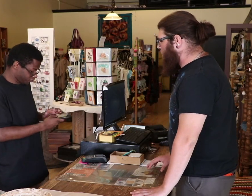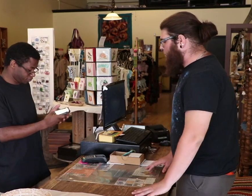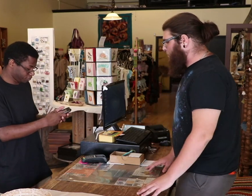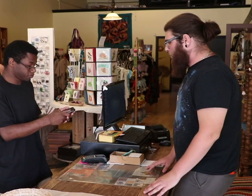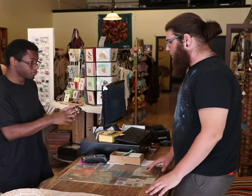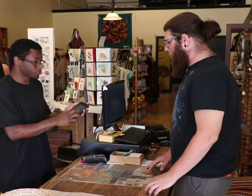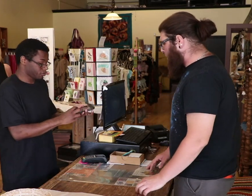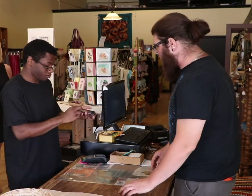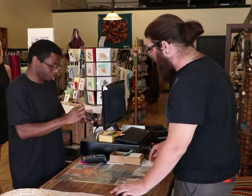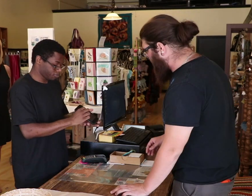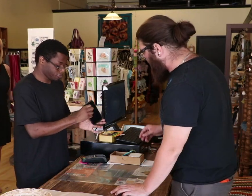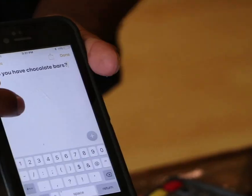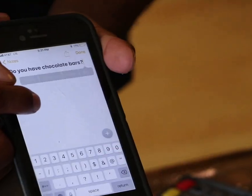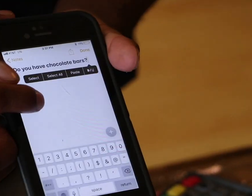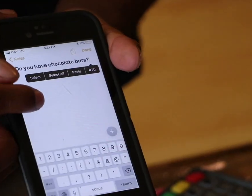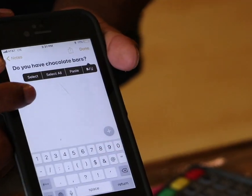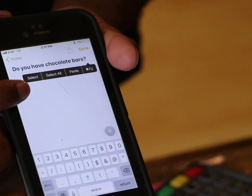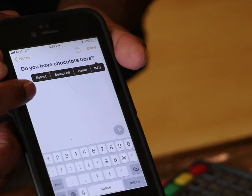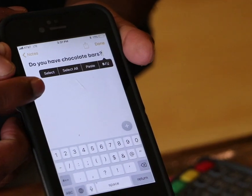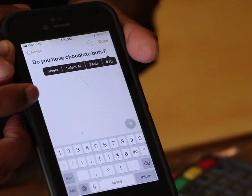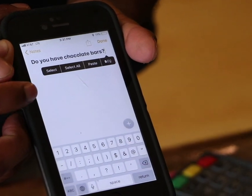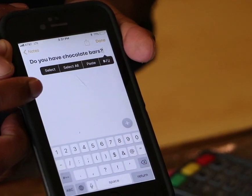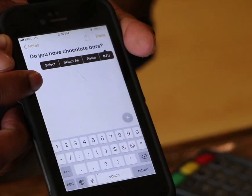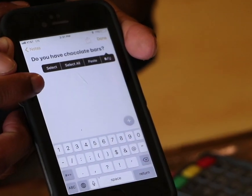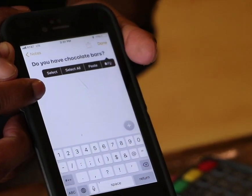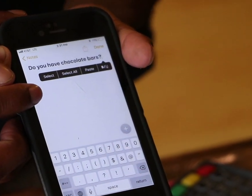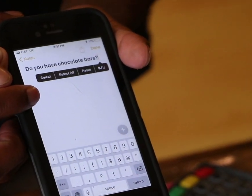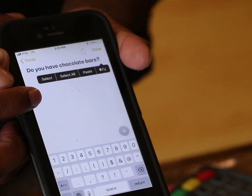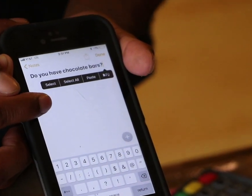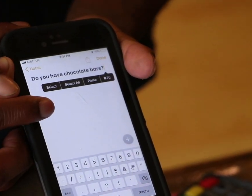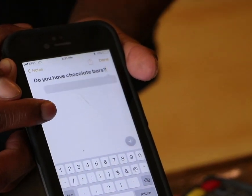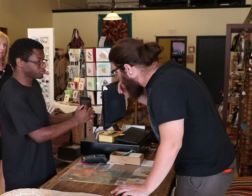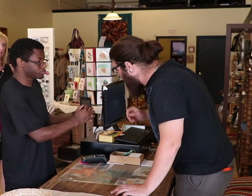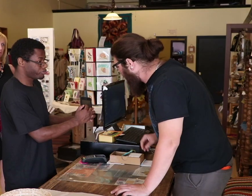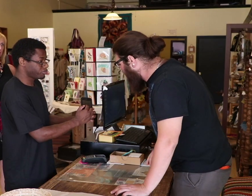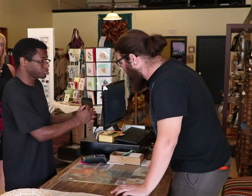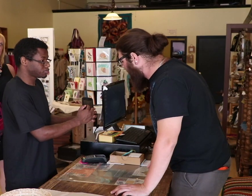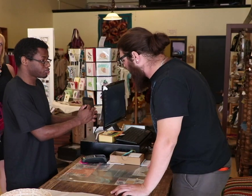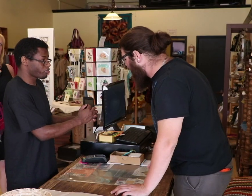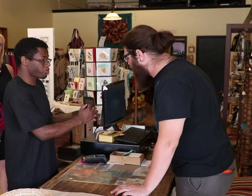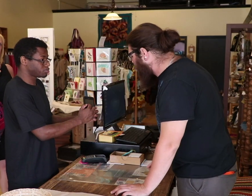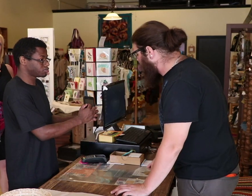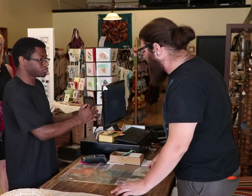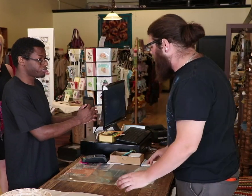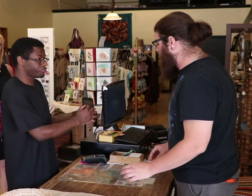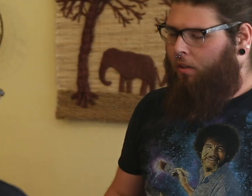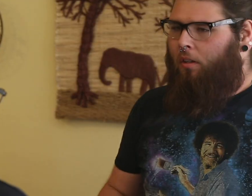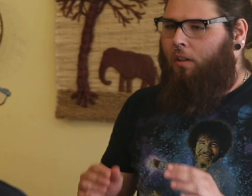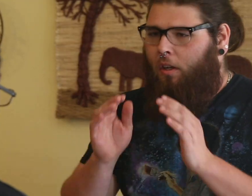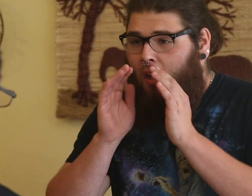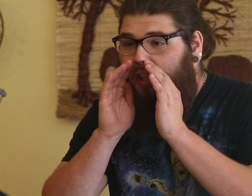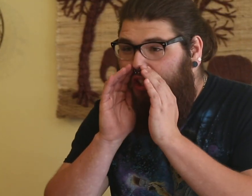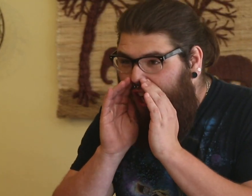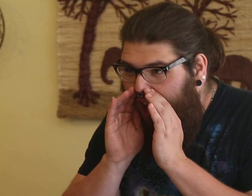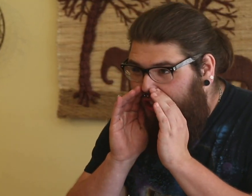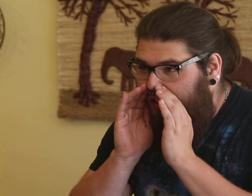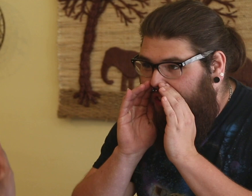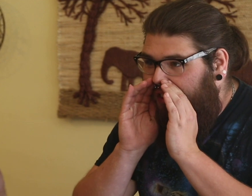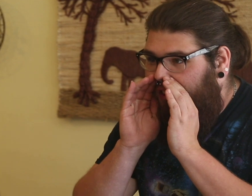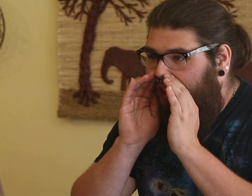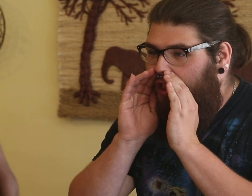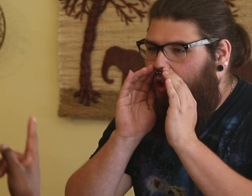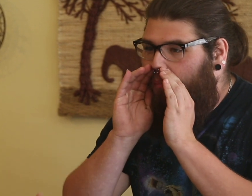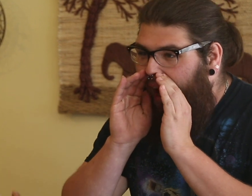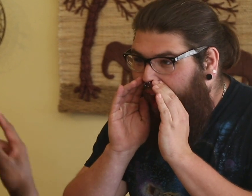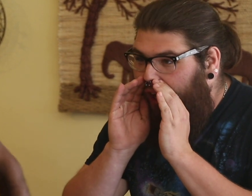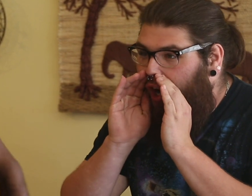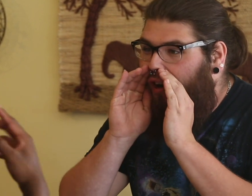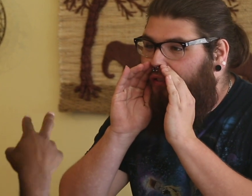(reading customer's phone) Do you have chocolate bars? Yes, in the back of the shop.